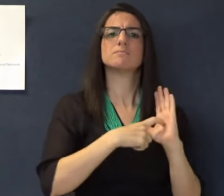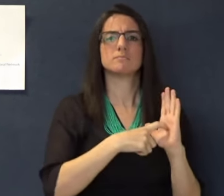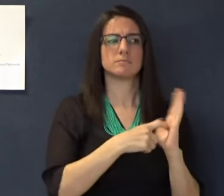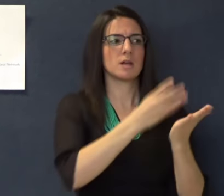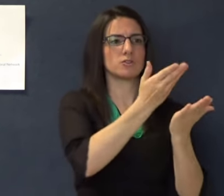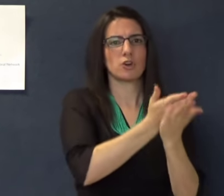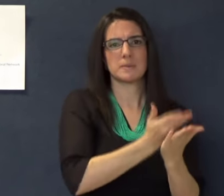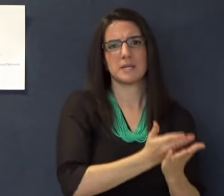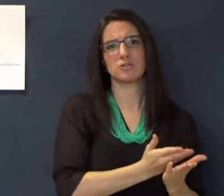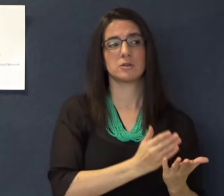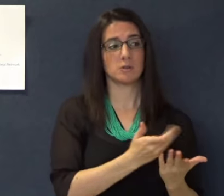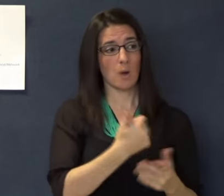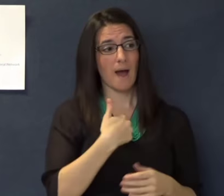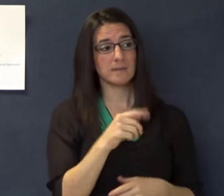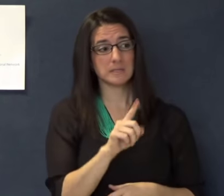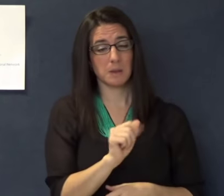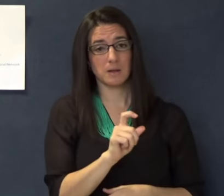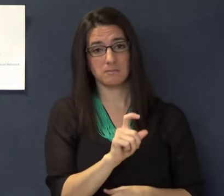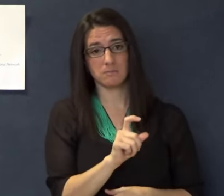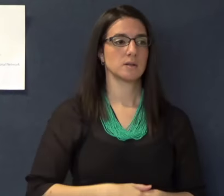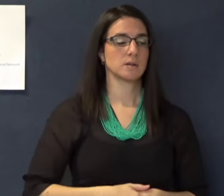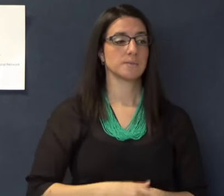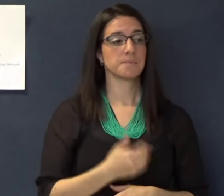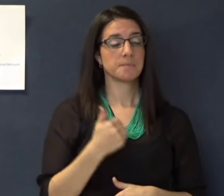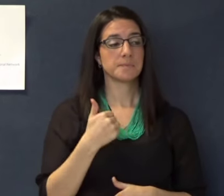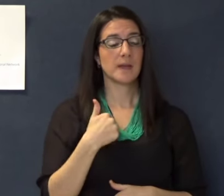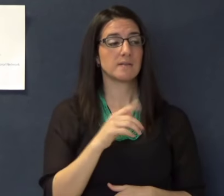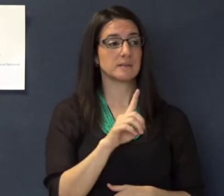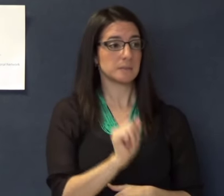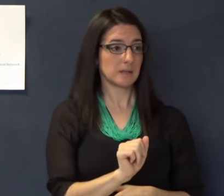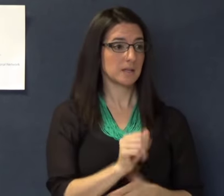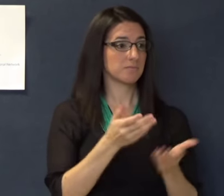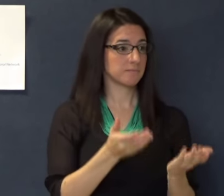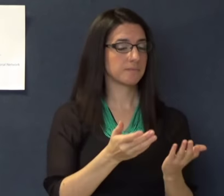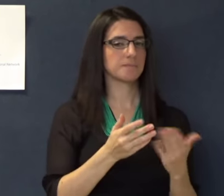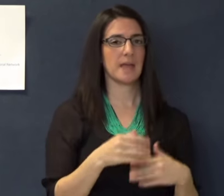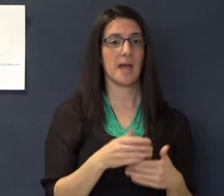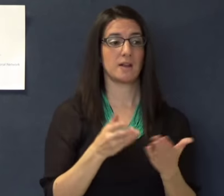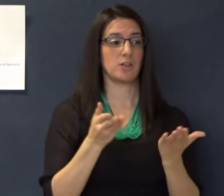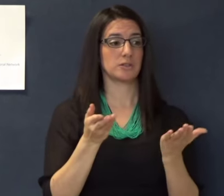uses a wheelchair – sometimes the disability is obvious but the school can request documentation of disability